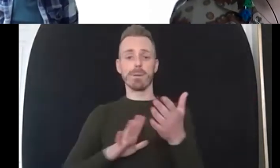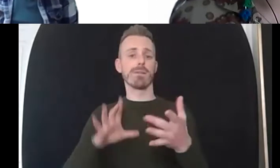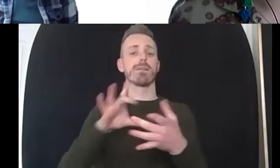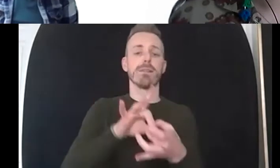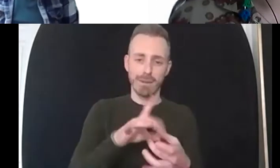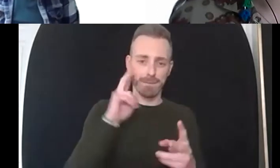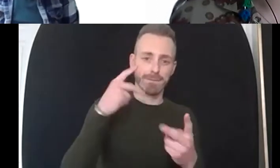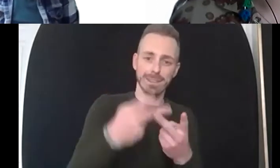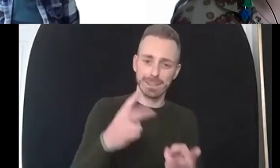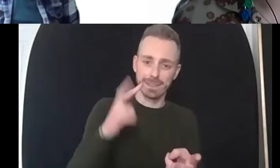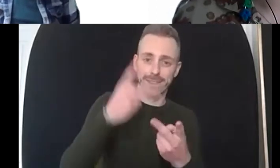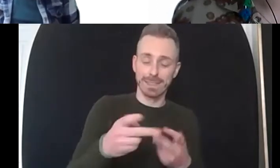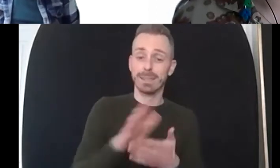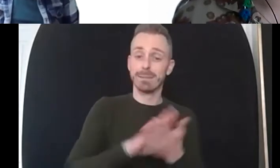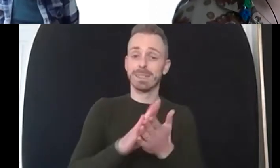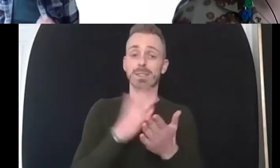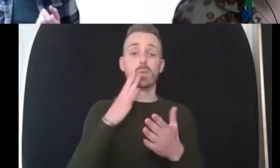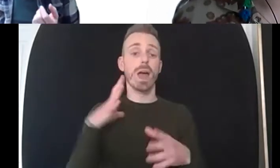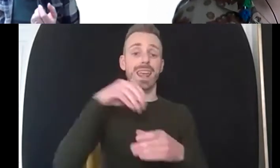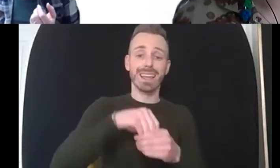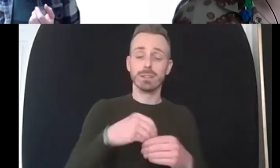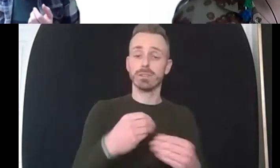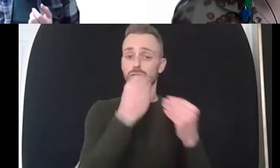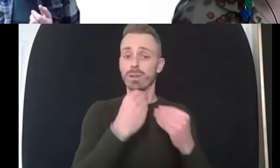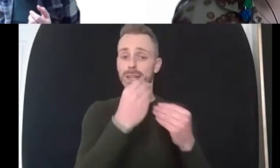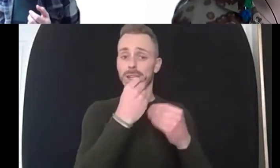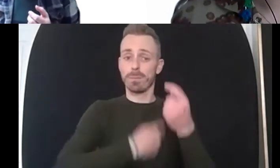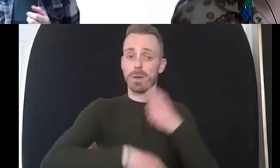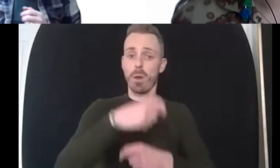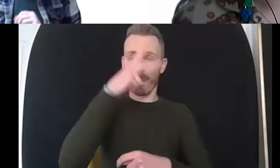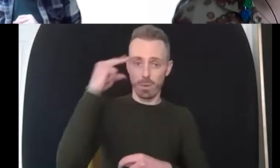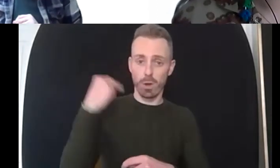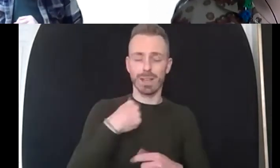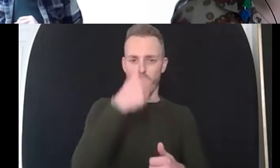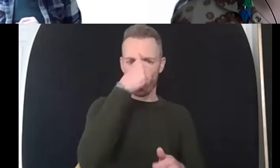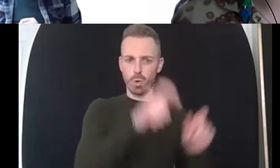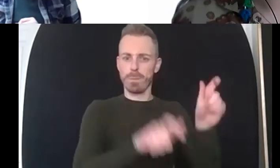were residents there and of course whittingham hospital when it started was the second largest